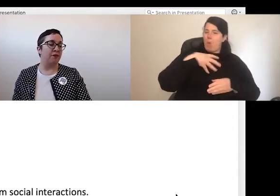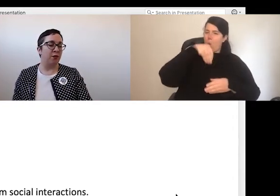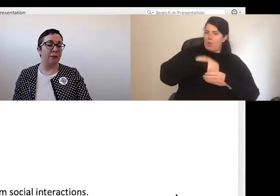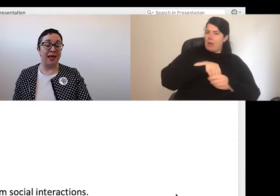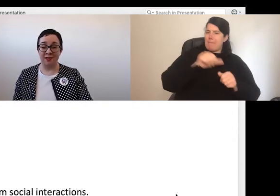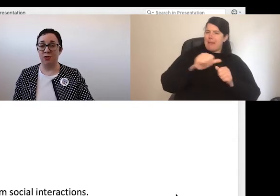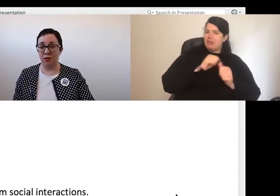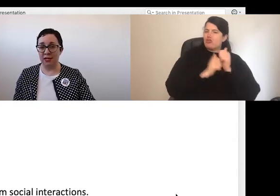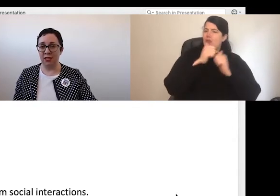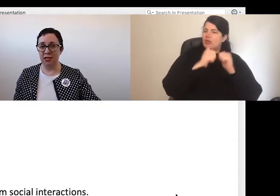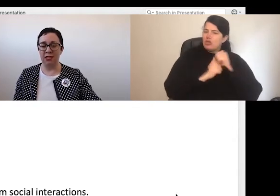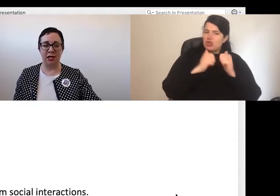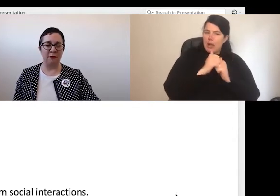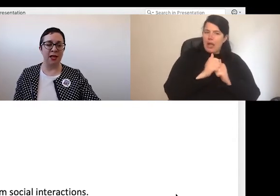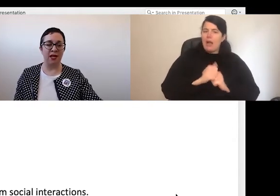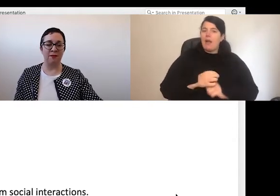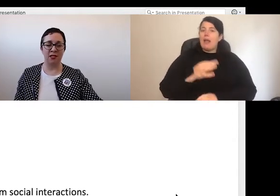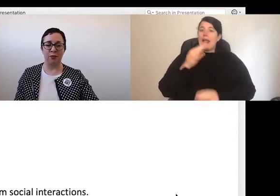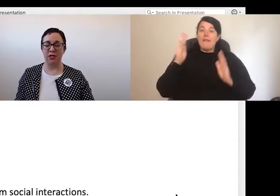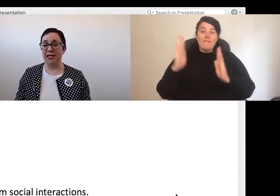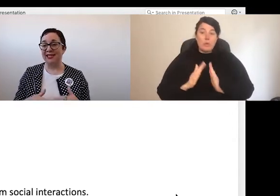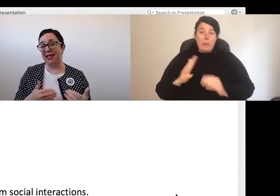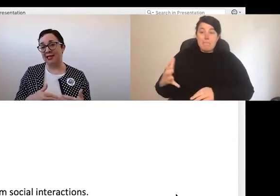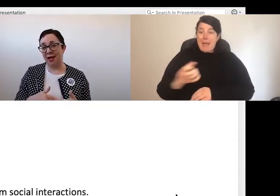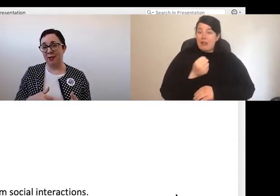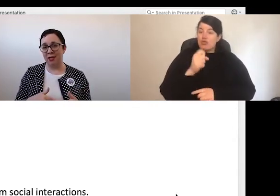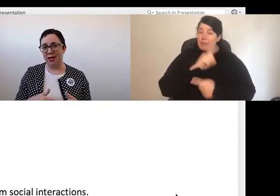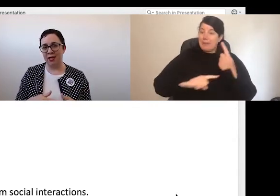Many of us have put daily stand-ups in our team